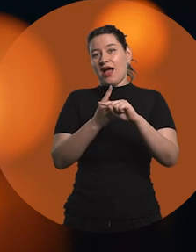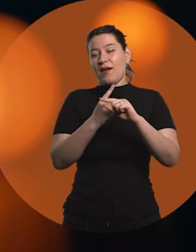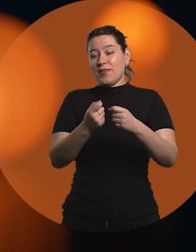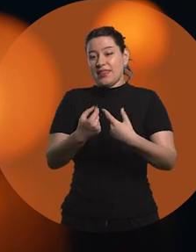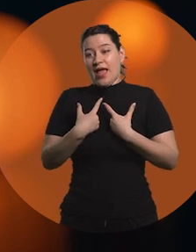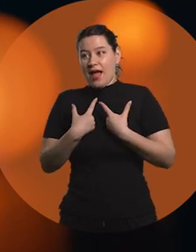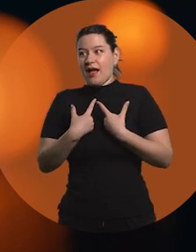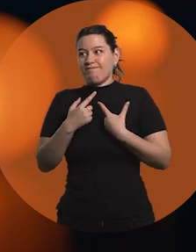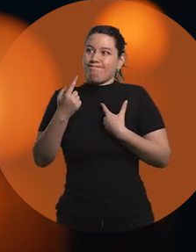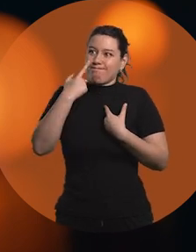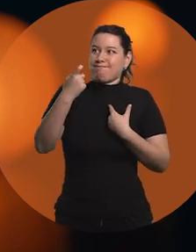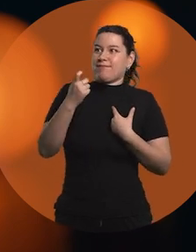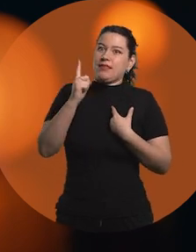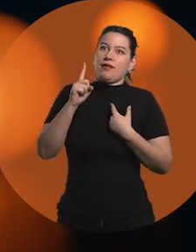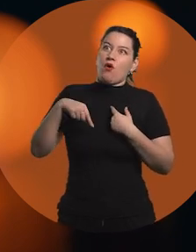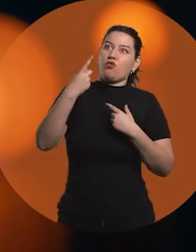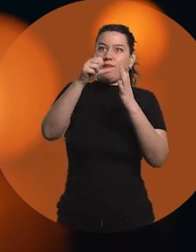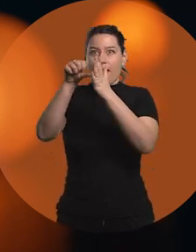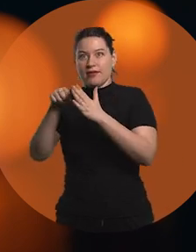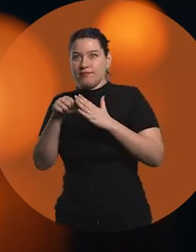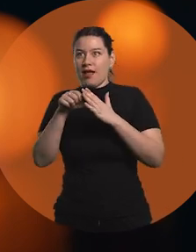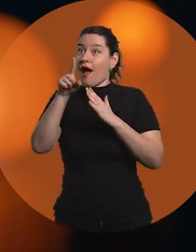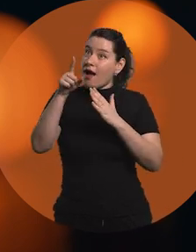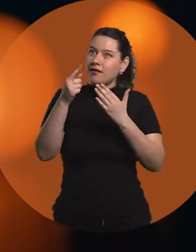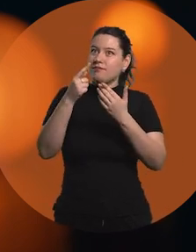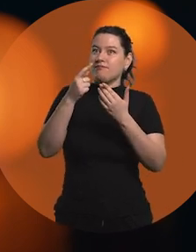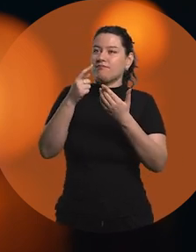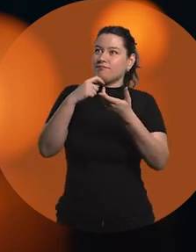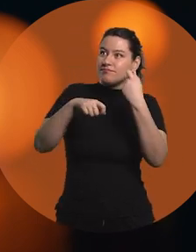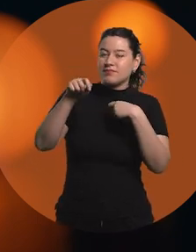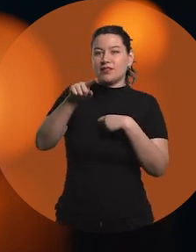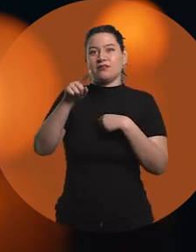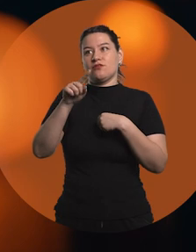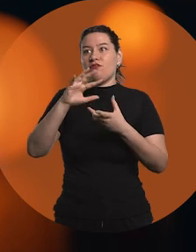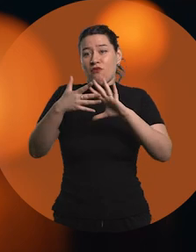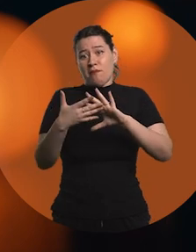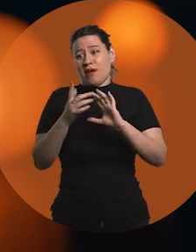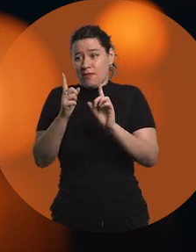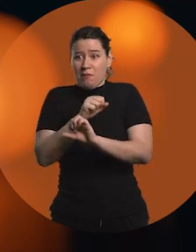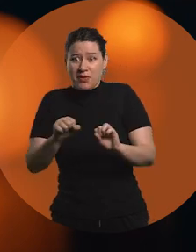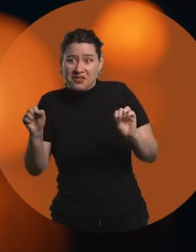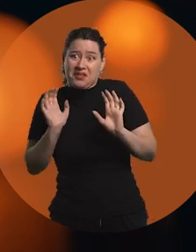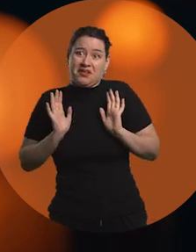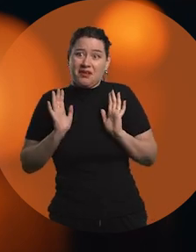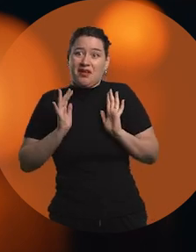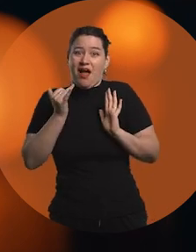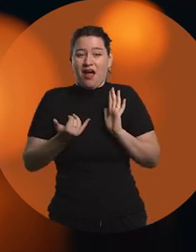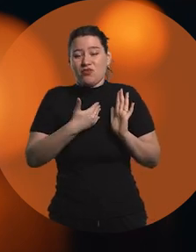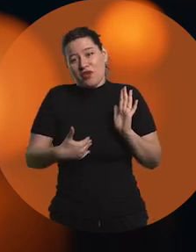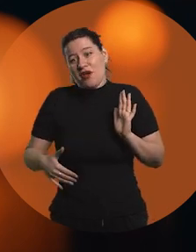in that it opens up the possibilities, knowing that you have to go outside and you have to... And this is also an alternative, a possibility,